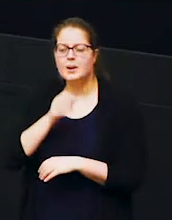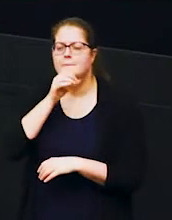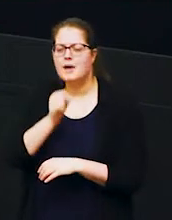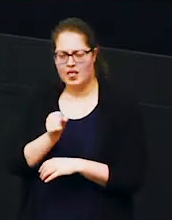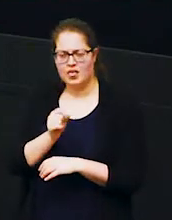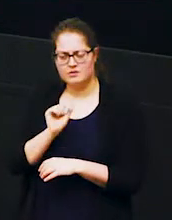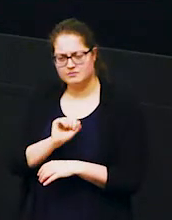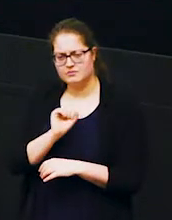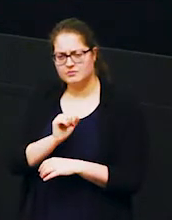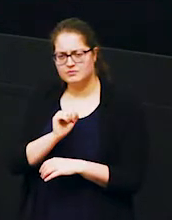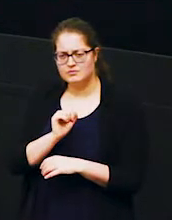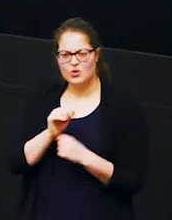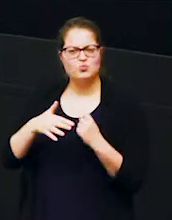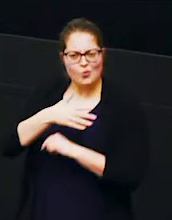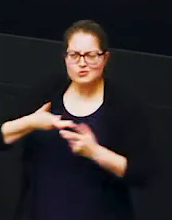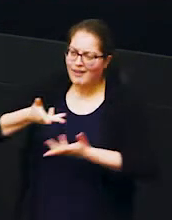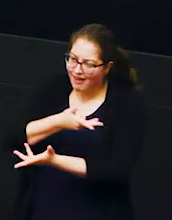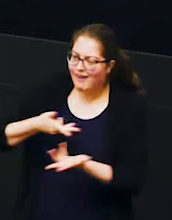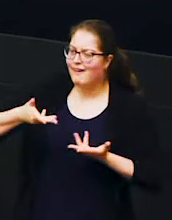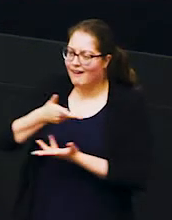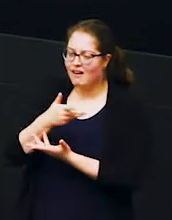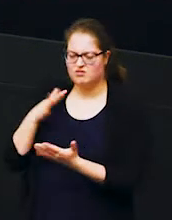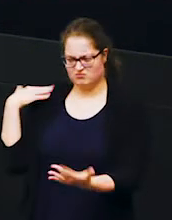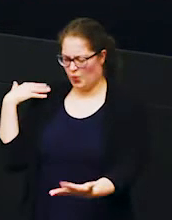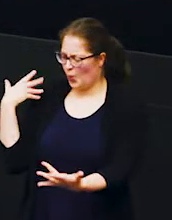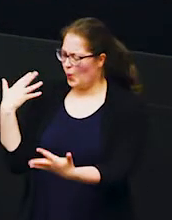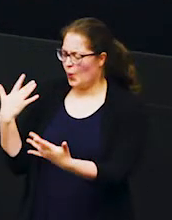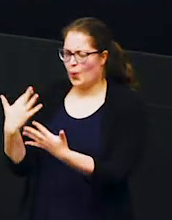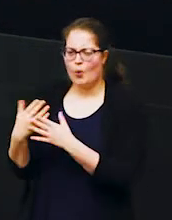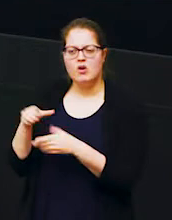are actually quite social as well so for a very long time scientists thought the